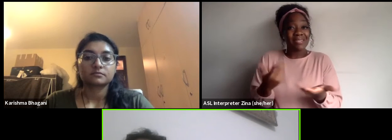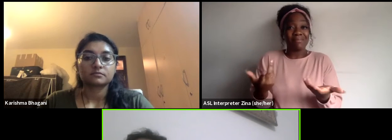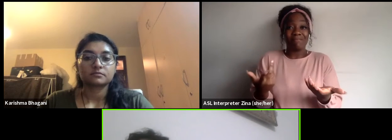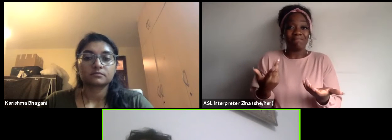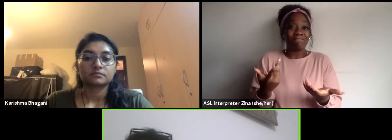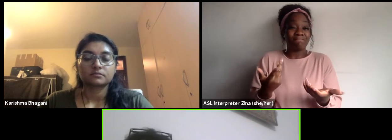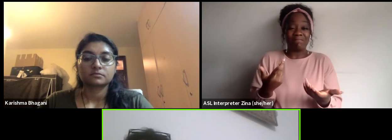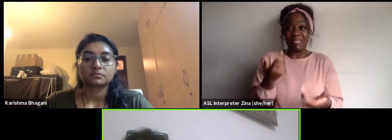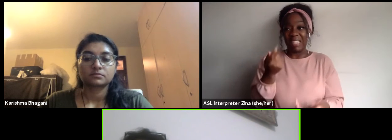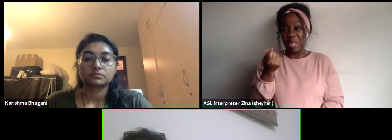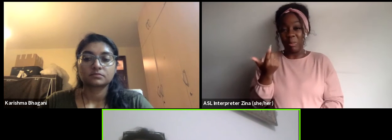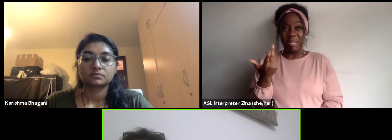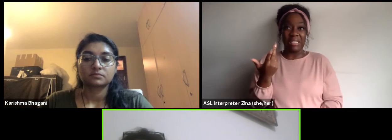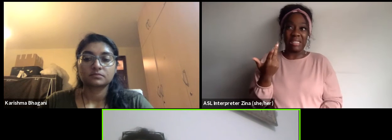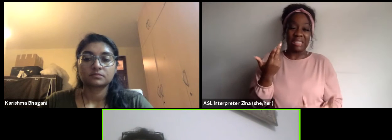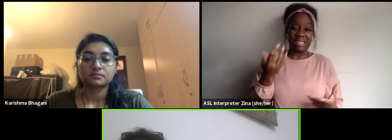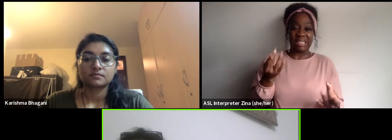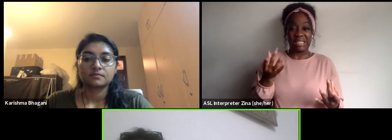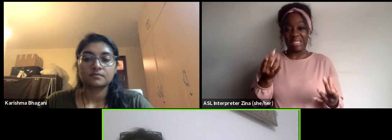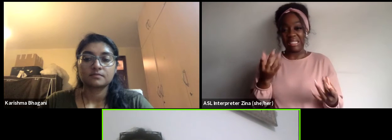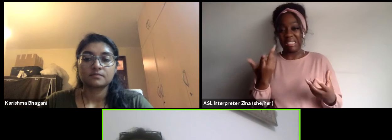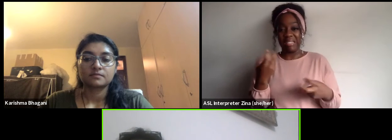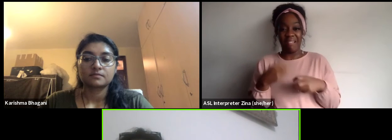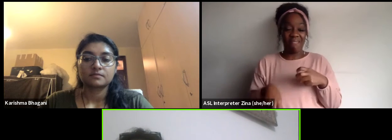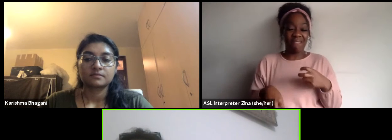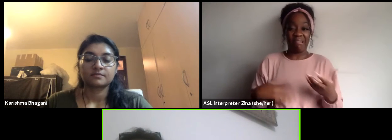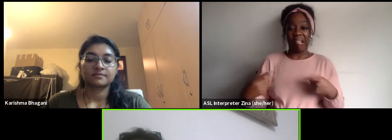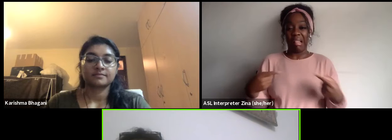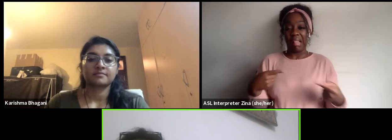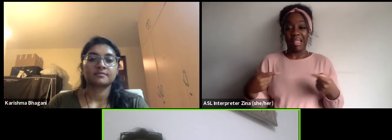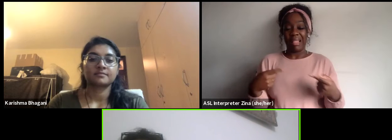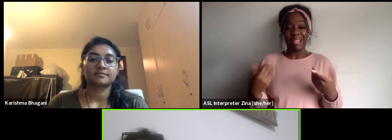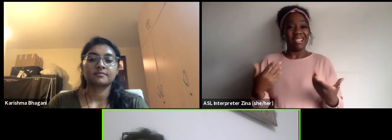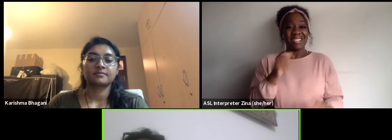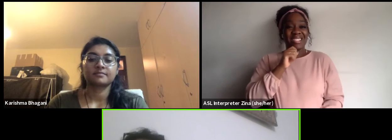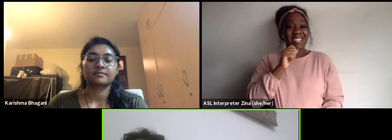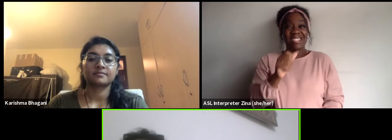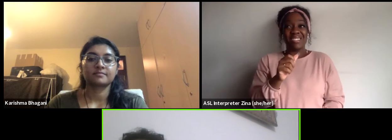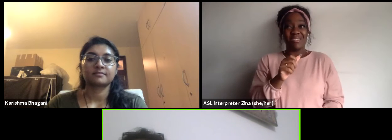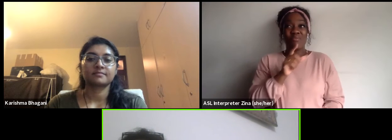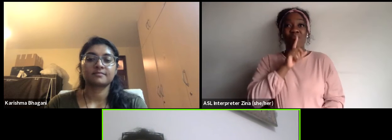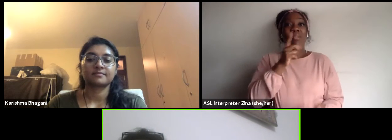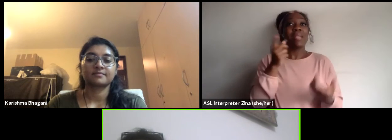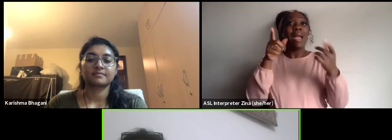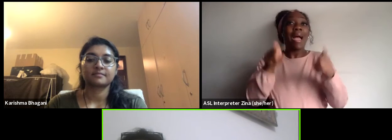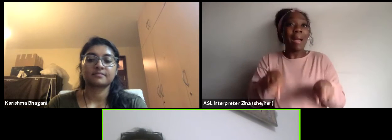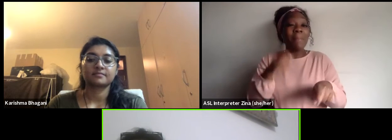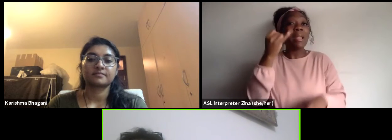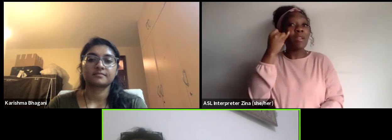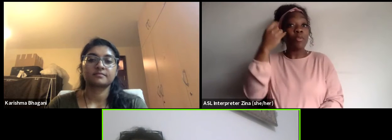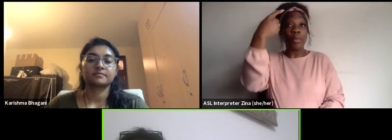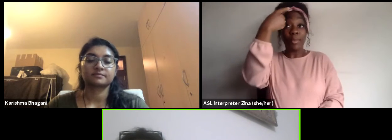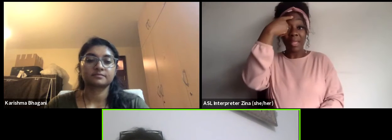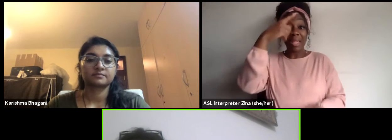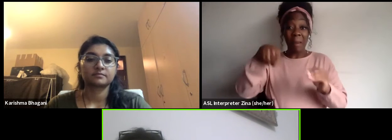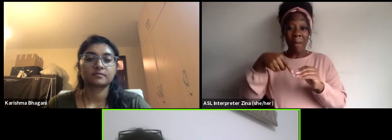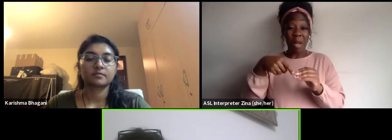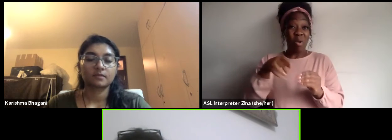or unrealistic in the case that when you are in the context where the economy is not that strong